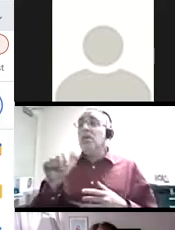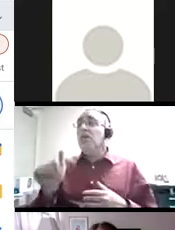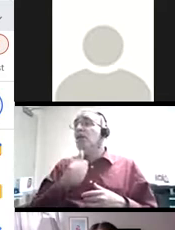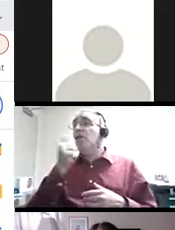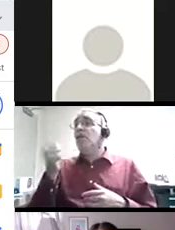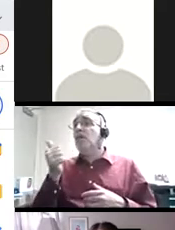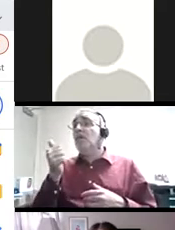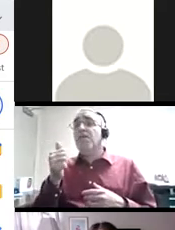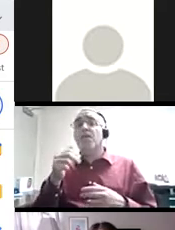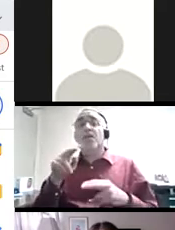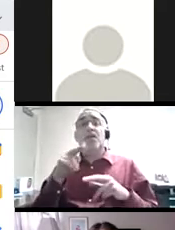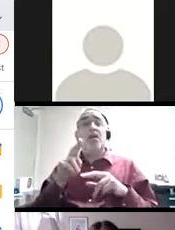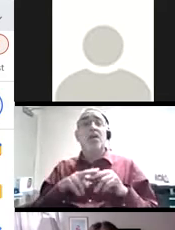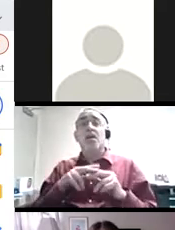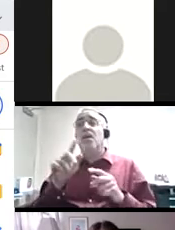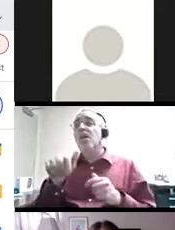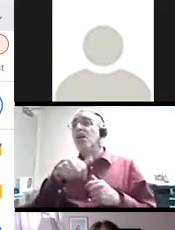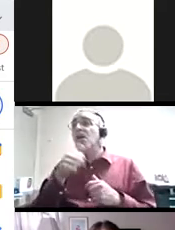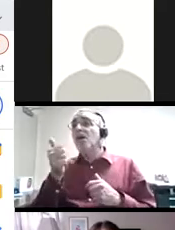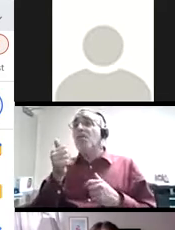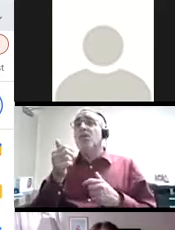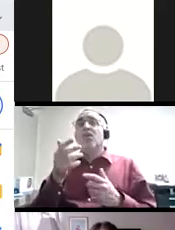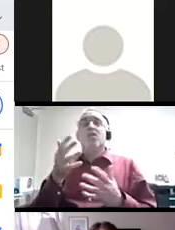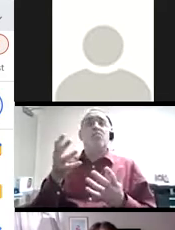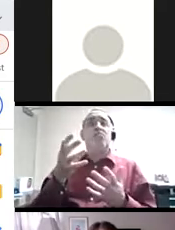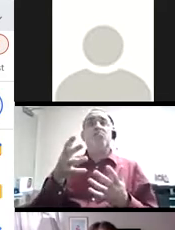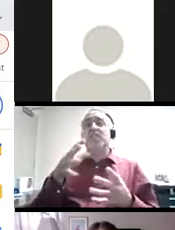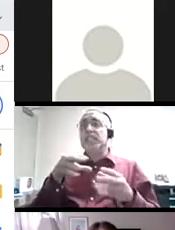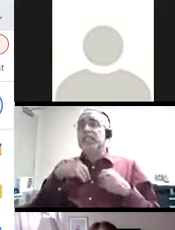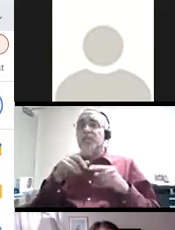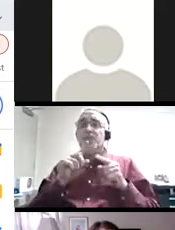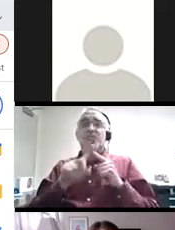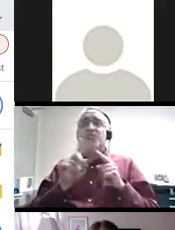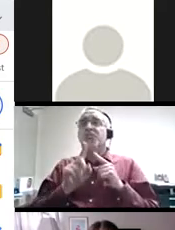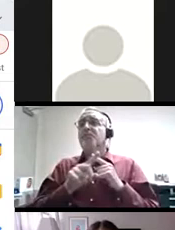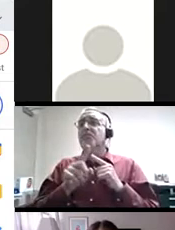that encourages failure in the classroom is embracing pedagogical techniques such as ungrading.